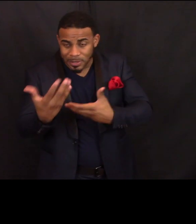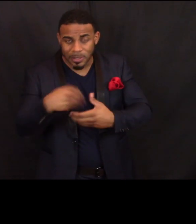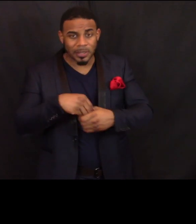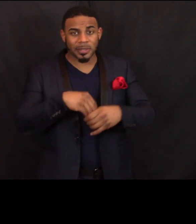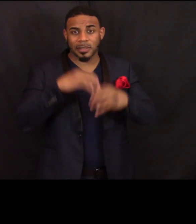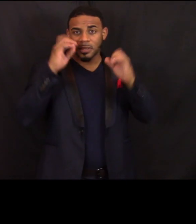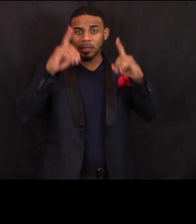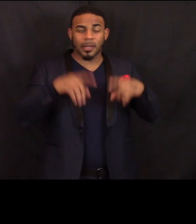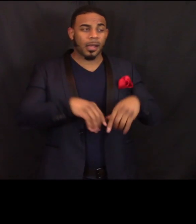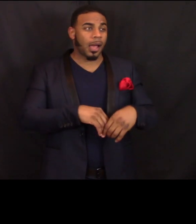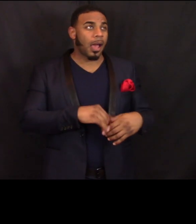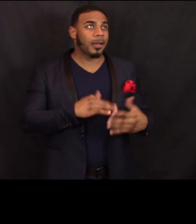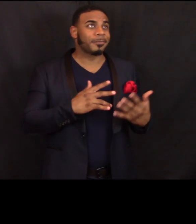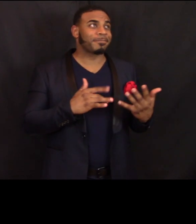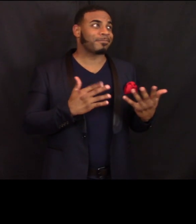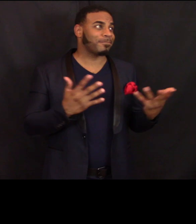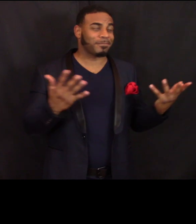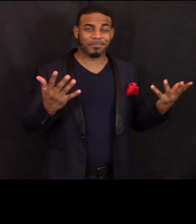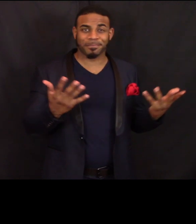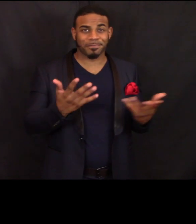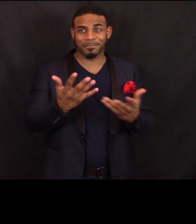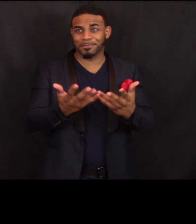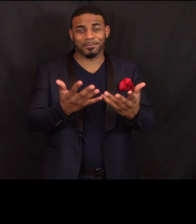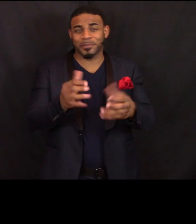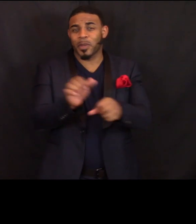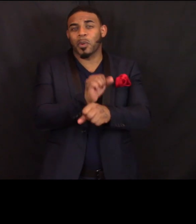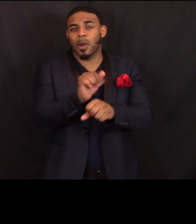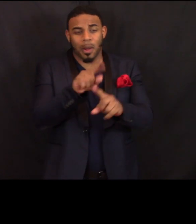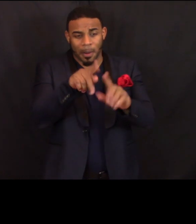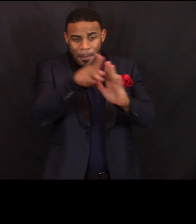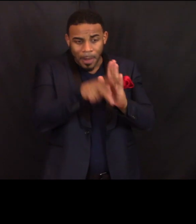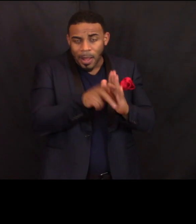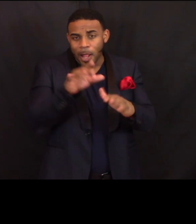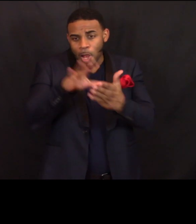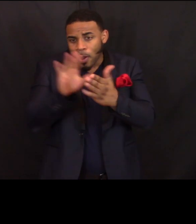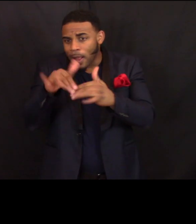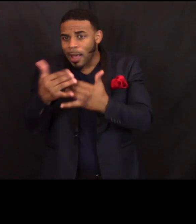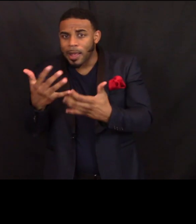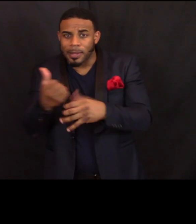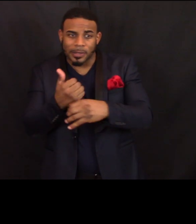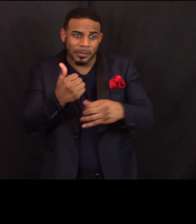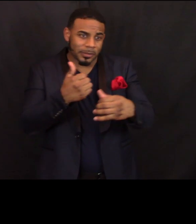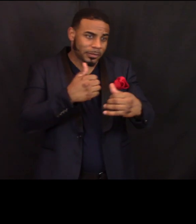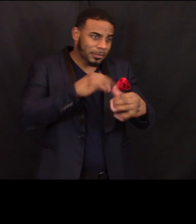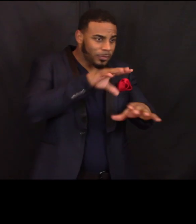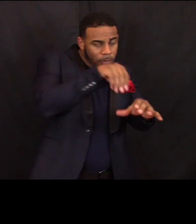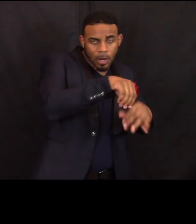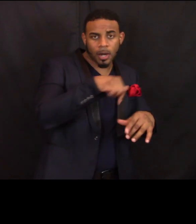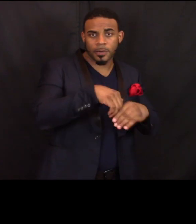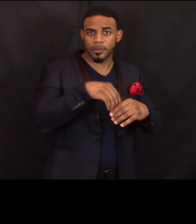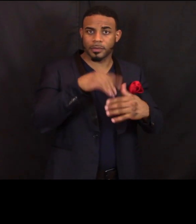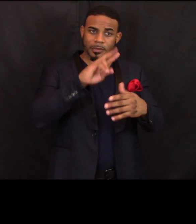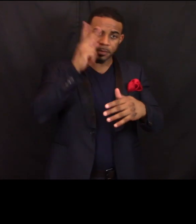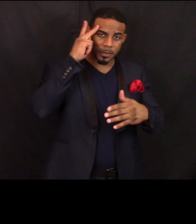with working on policy and learning how to get engaged in the political process.